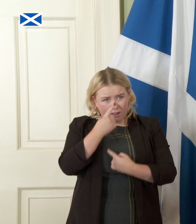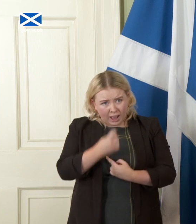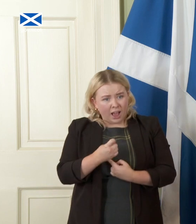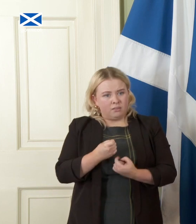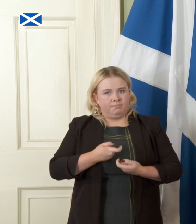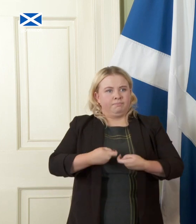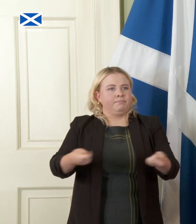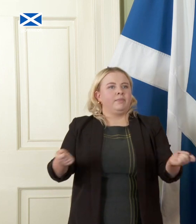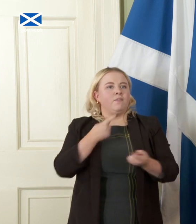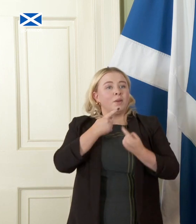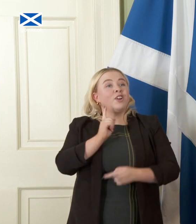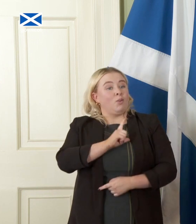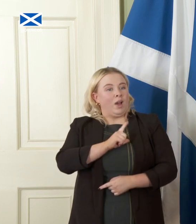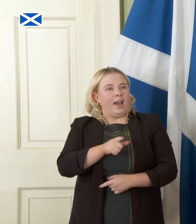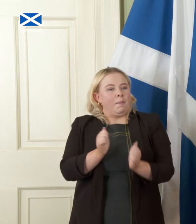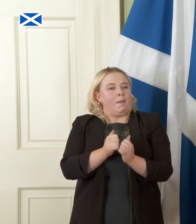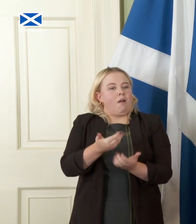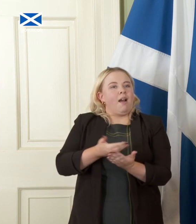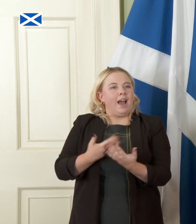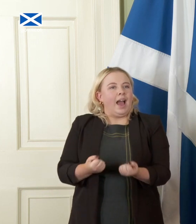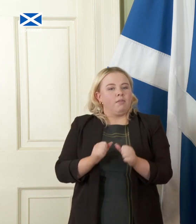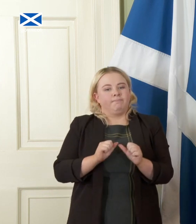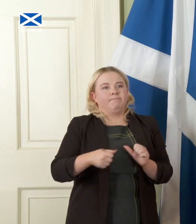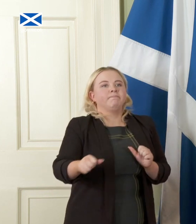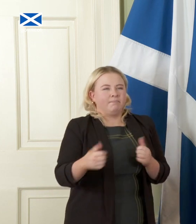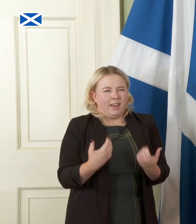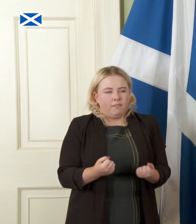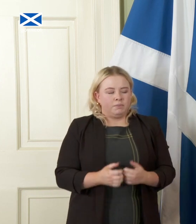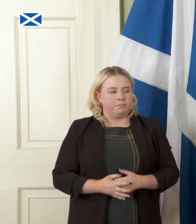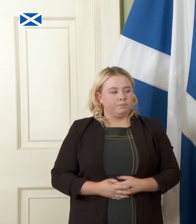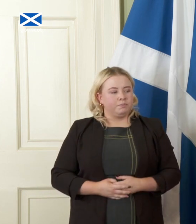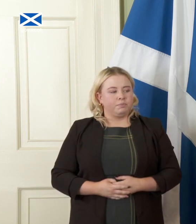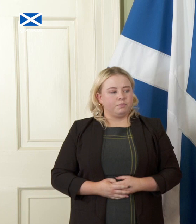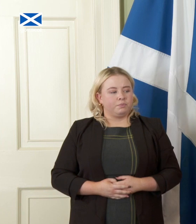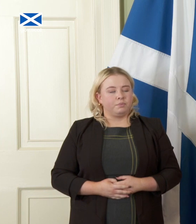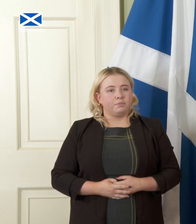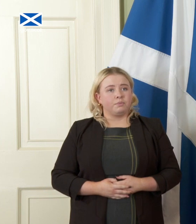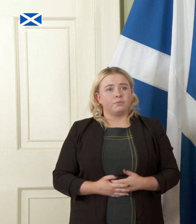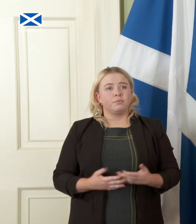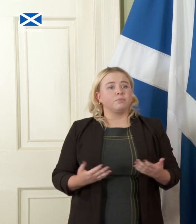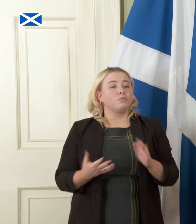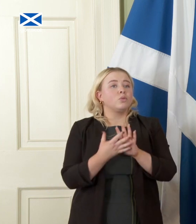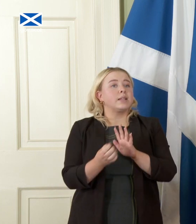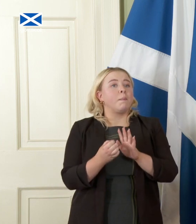what the series of papers is seeking to do and you know if you take Europe for example there will be